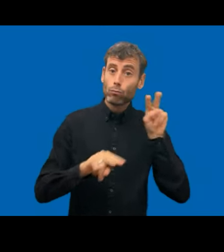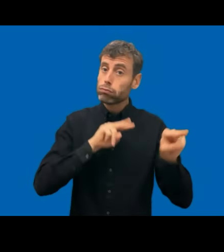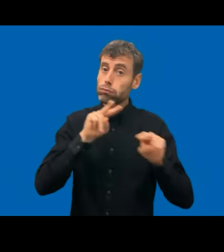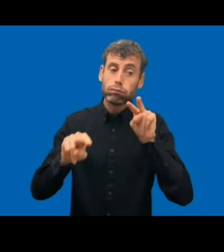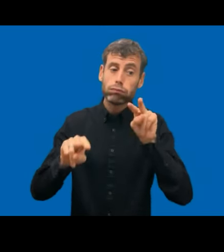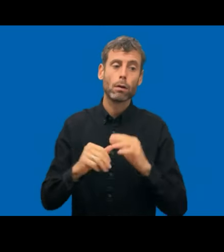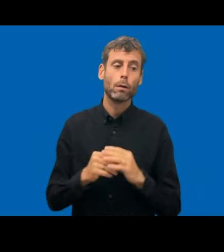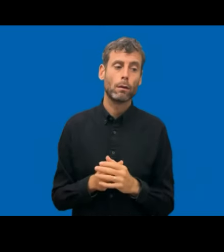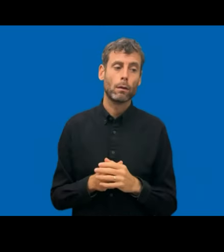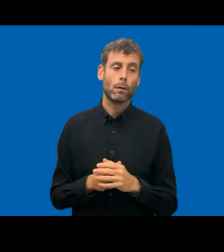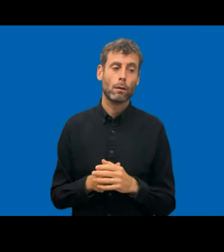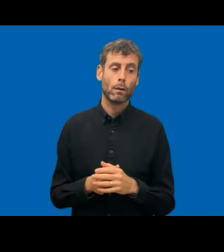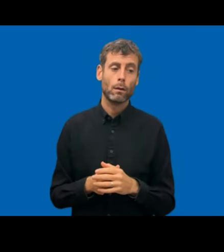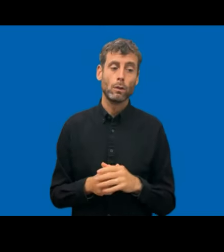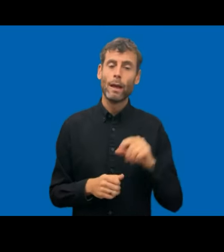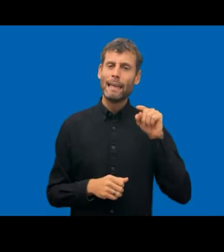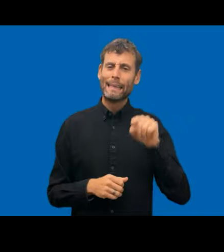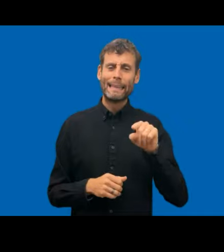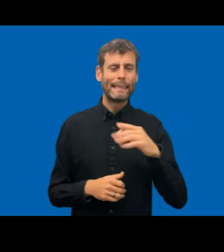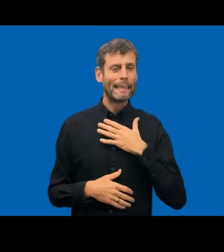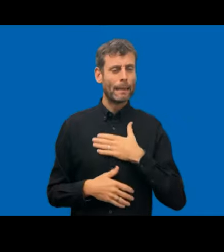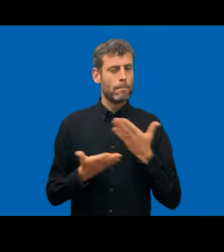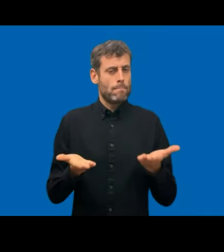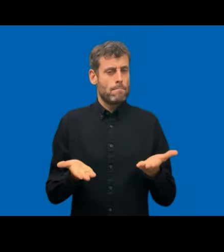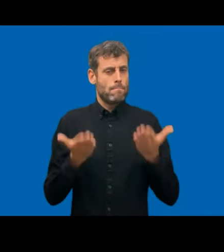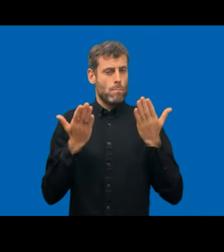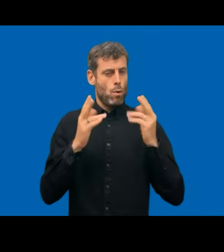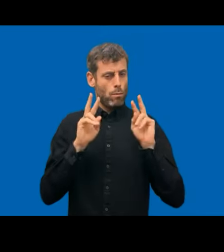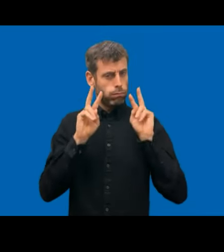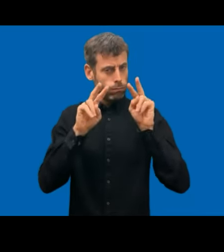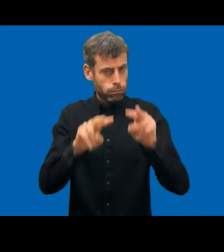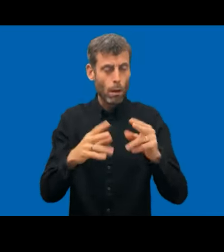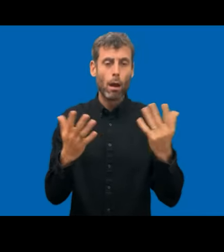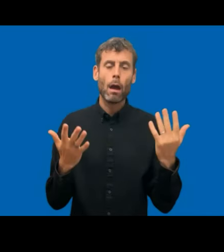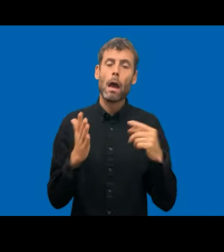And the second is that we checked documents. We had the colleague before